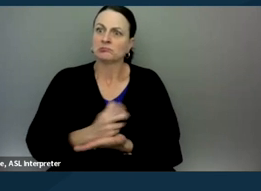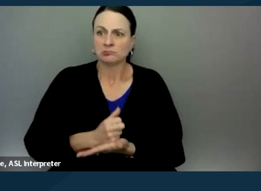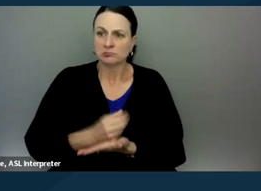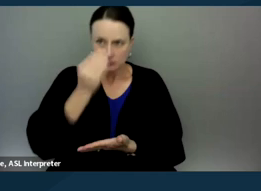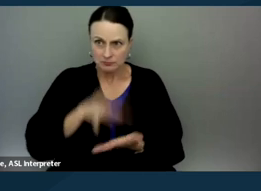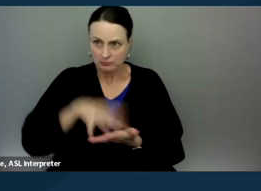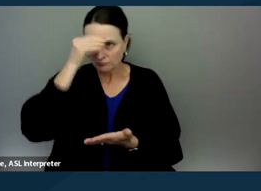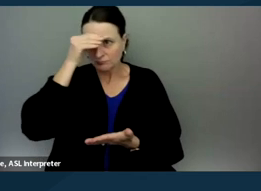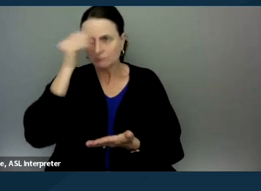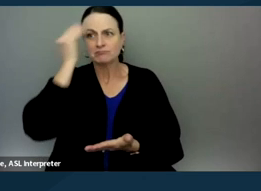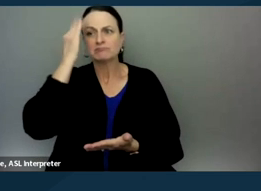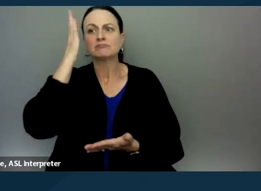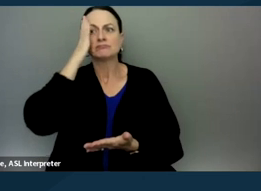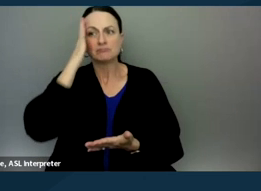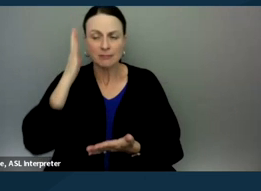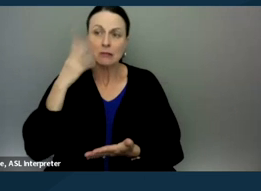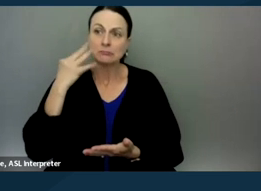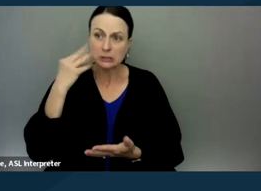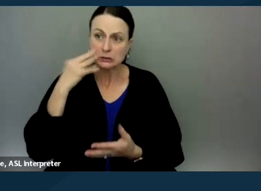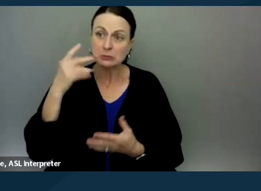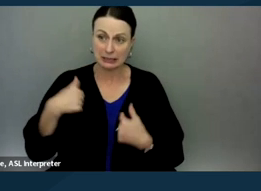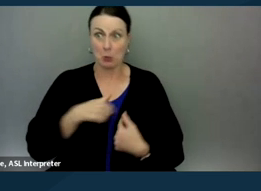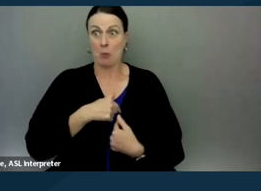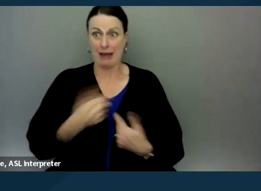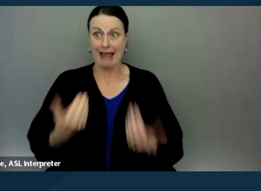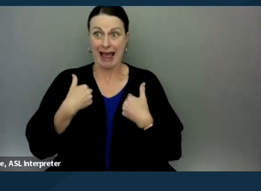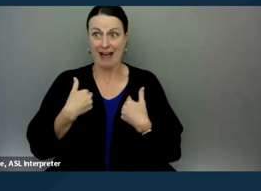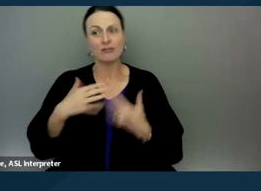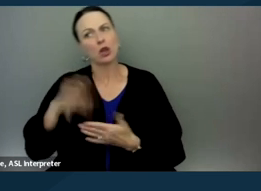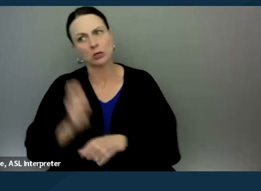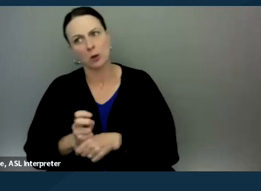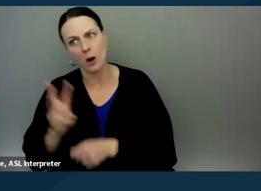and that we've learned along the way, you know, the hard way to help other families.